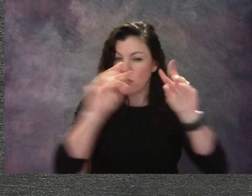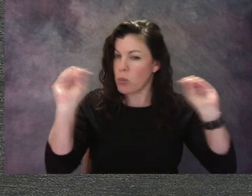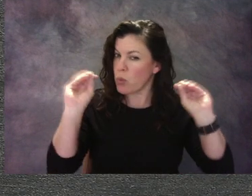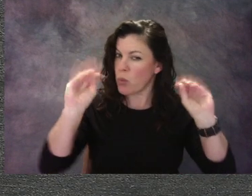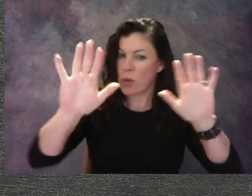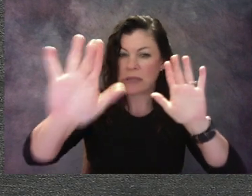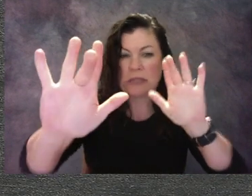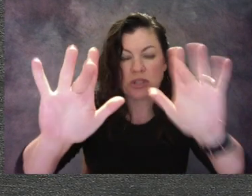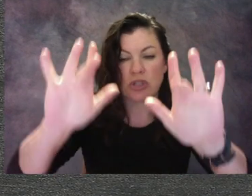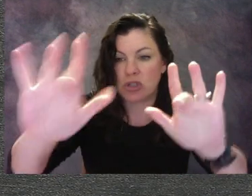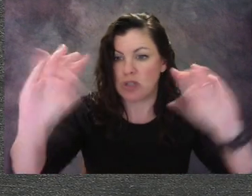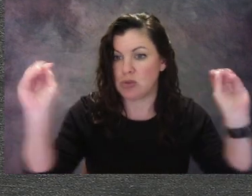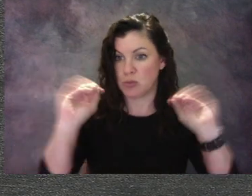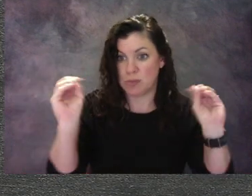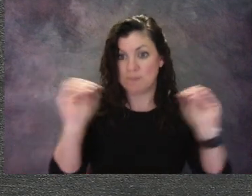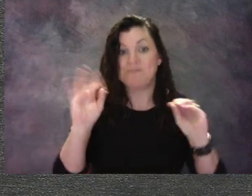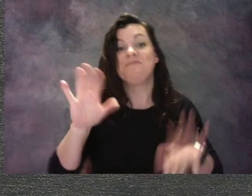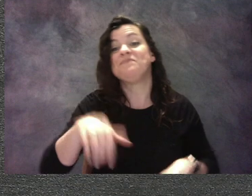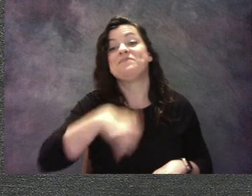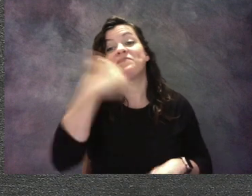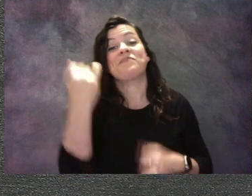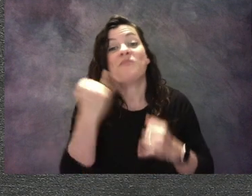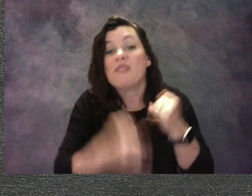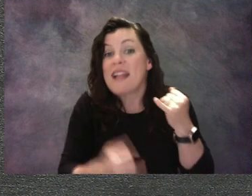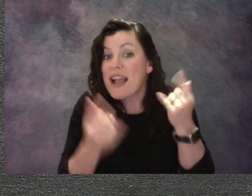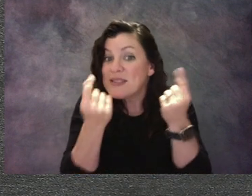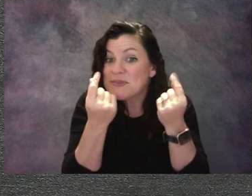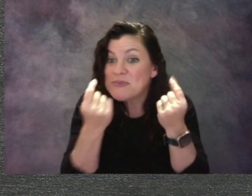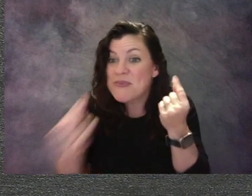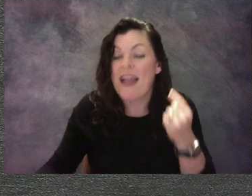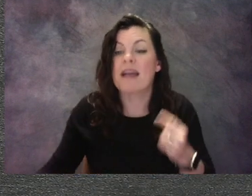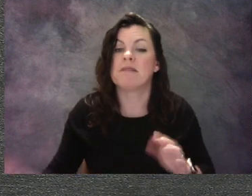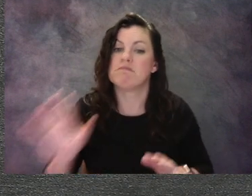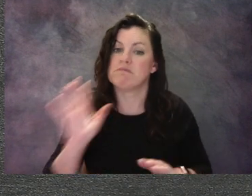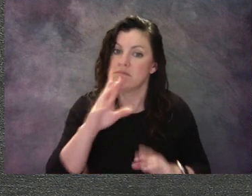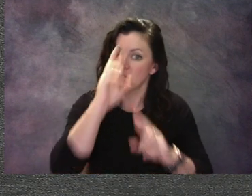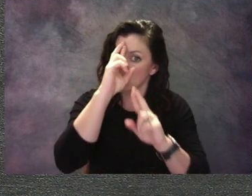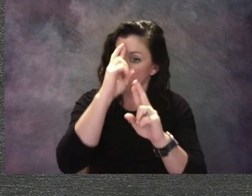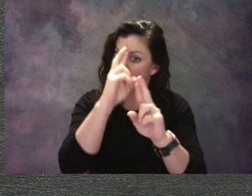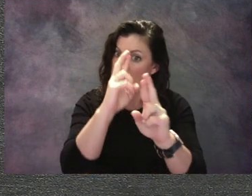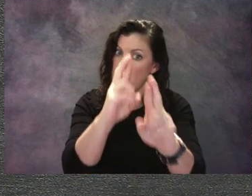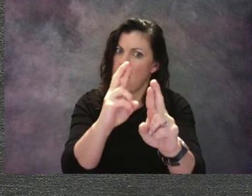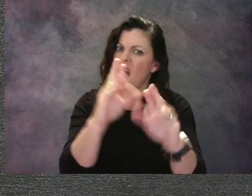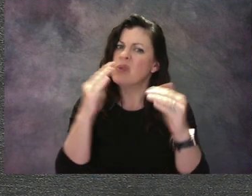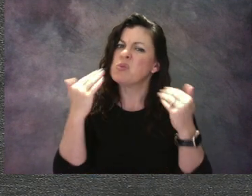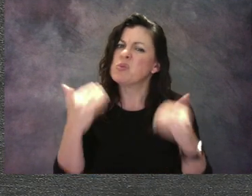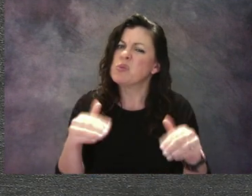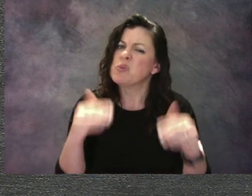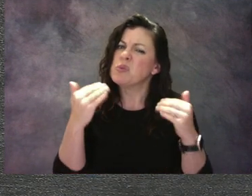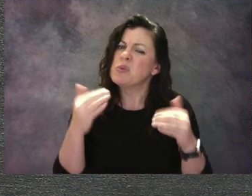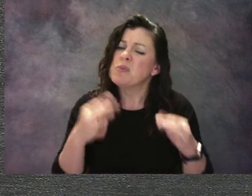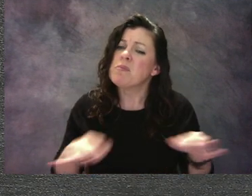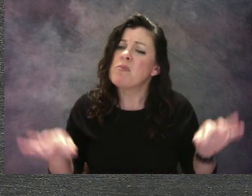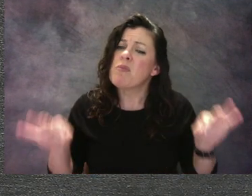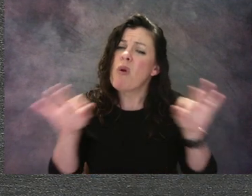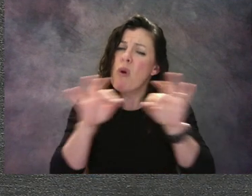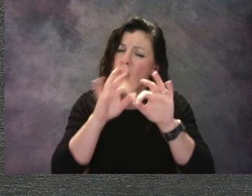The last thing I wanna talk to you guys about is respectfulness. These artists have worked so long